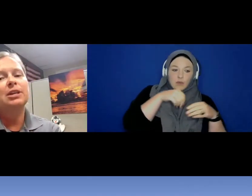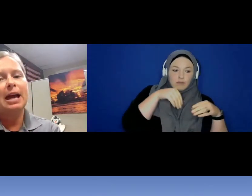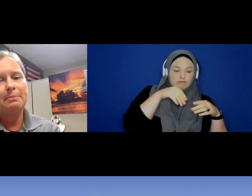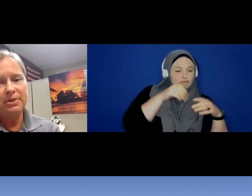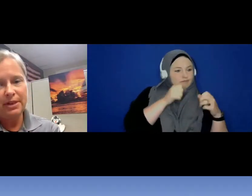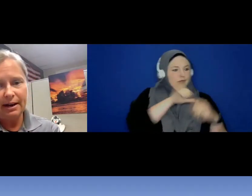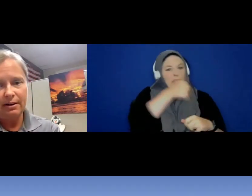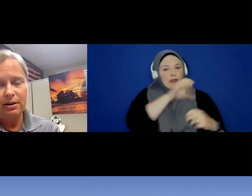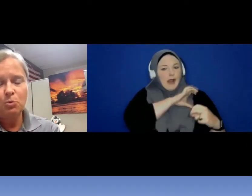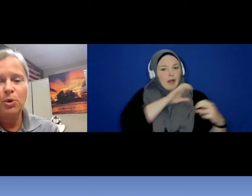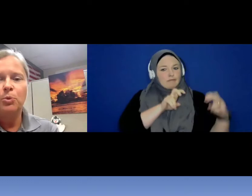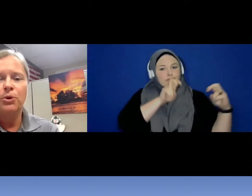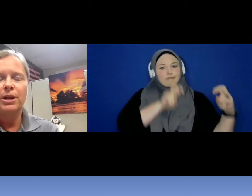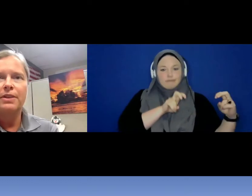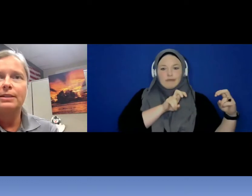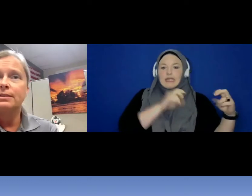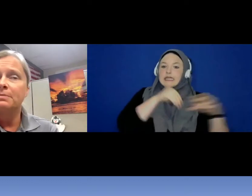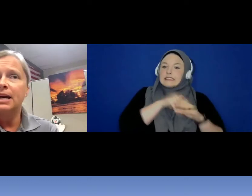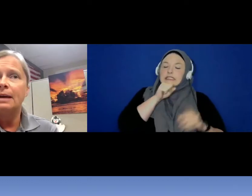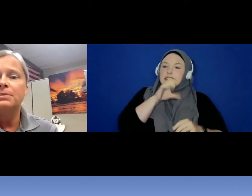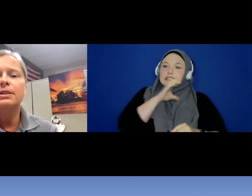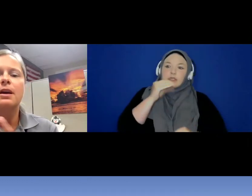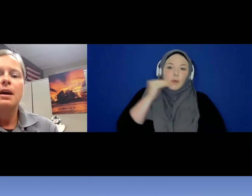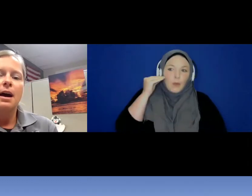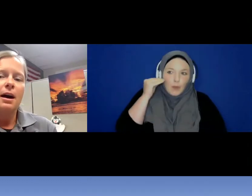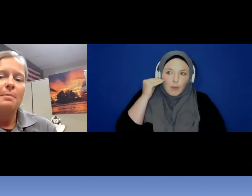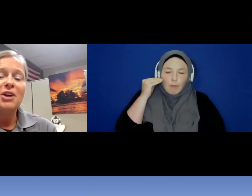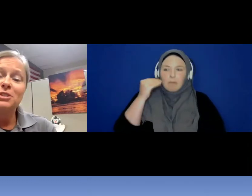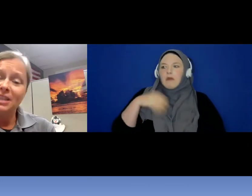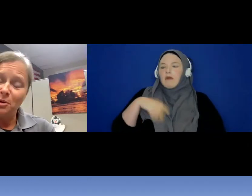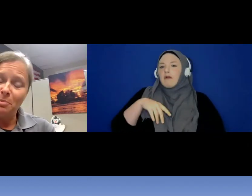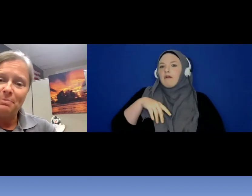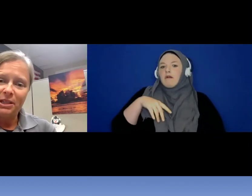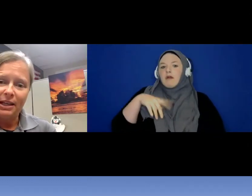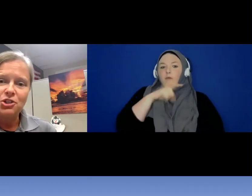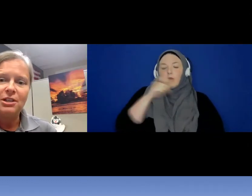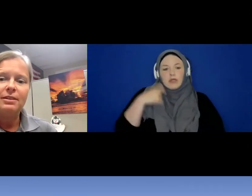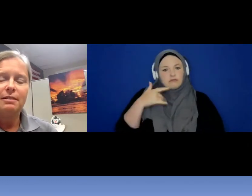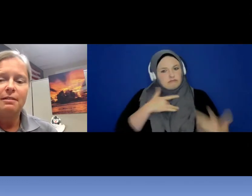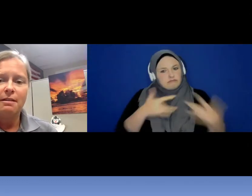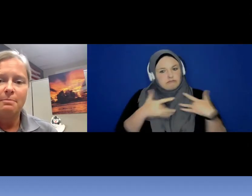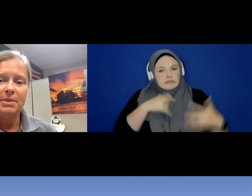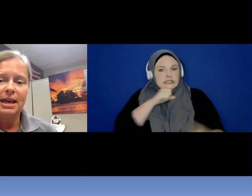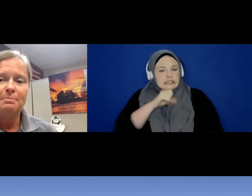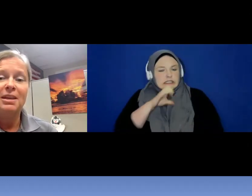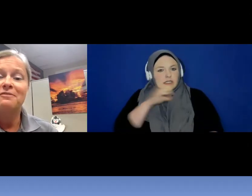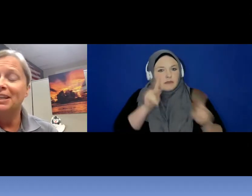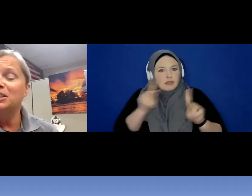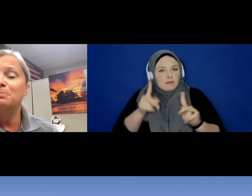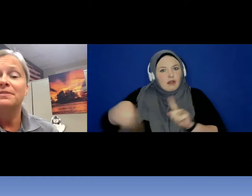gap there we worry our senior population can be victims of